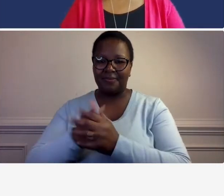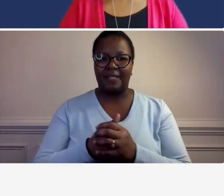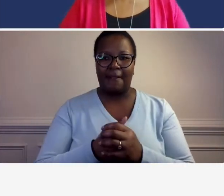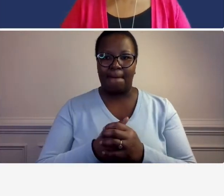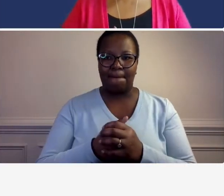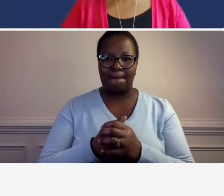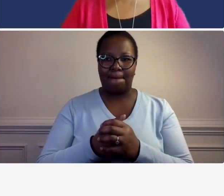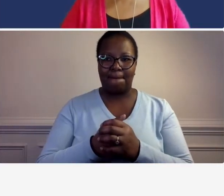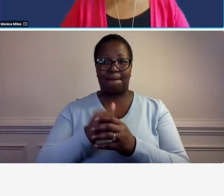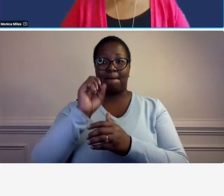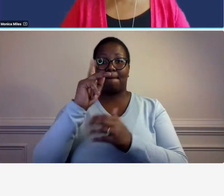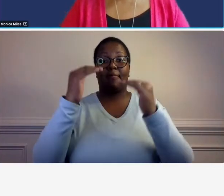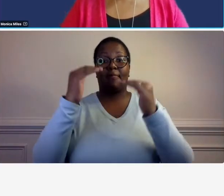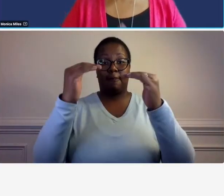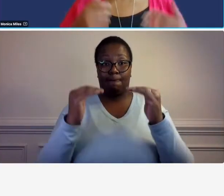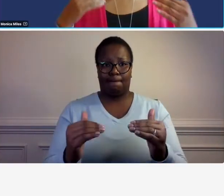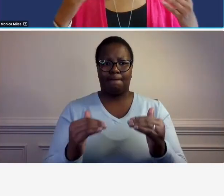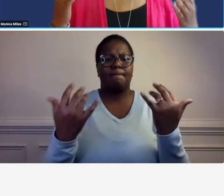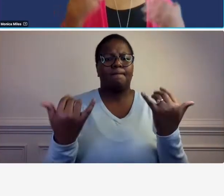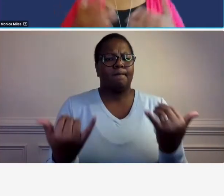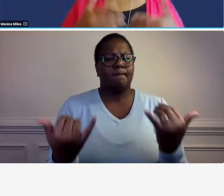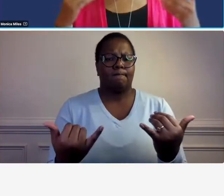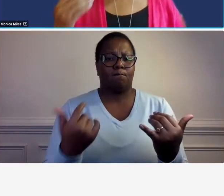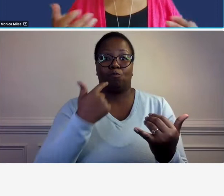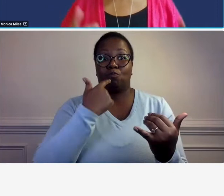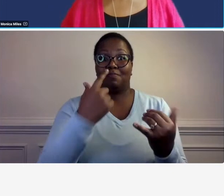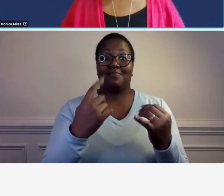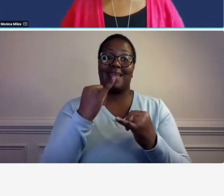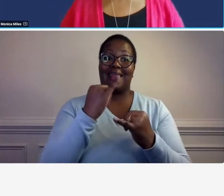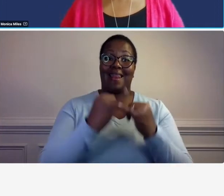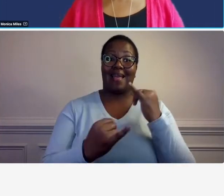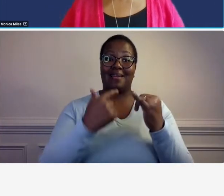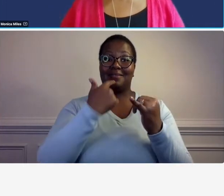okay so next we're going to talk about finally adequate accounting systems and we're going